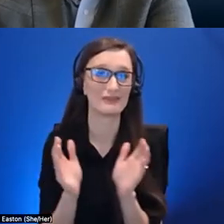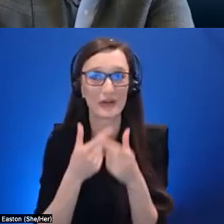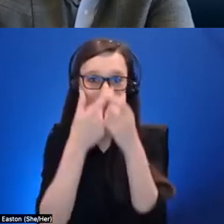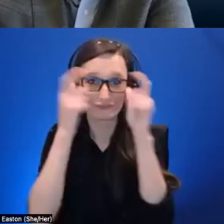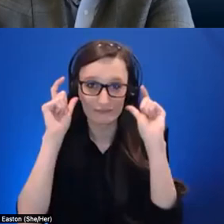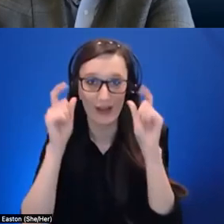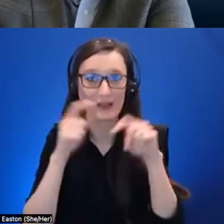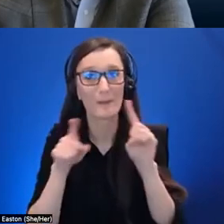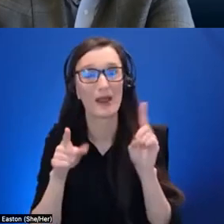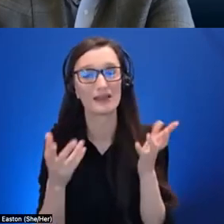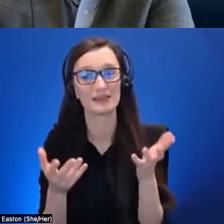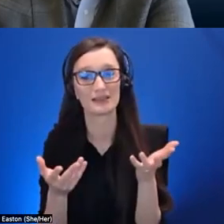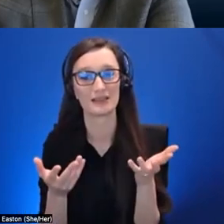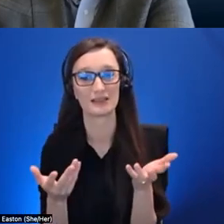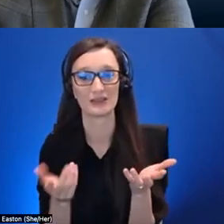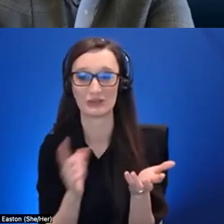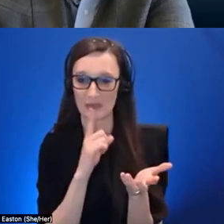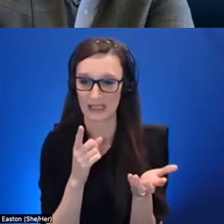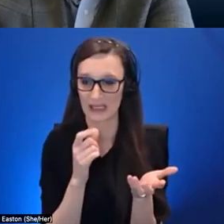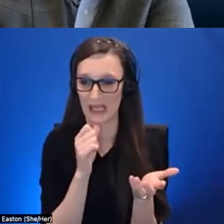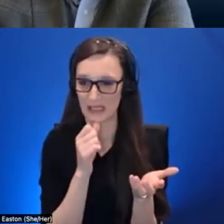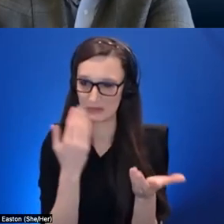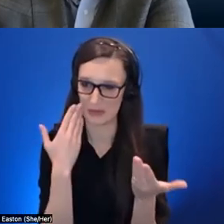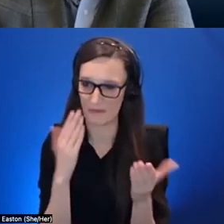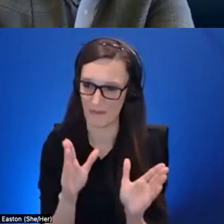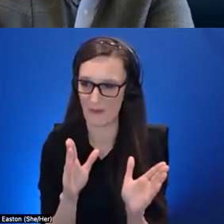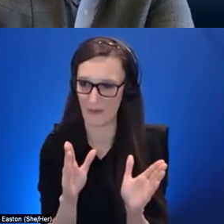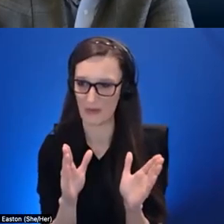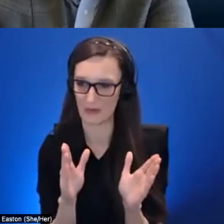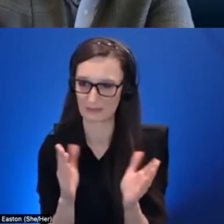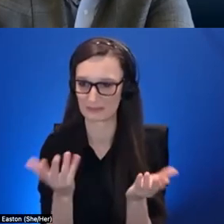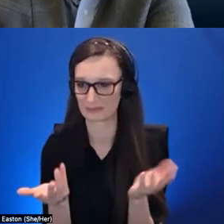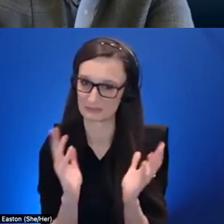i'm not sure what they are actually to be honest uh so um i haven't seen a lot of great examples